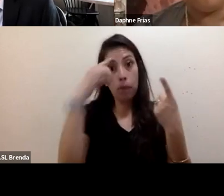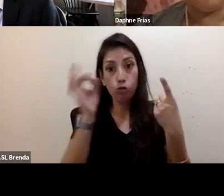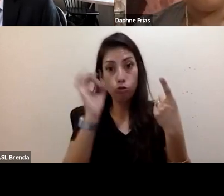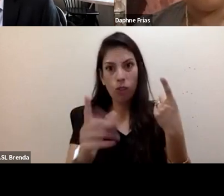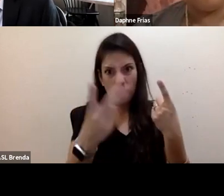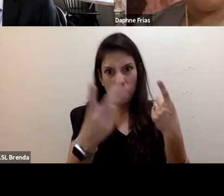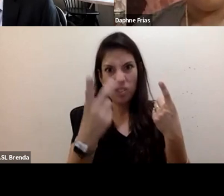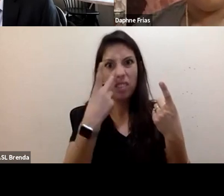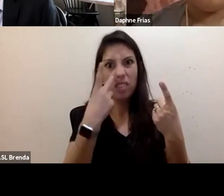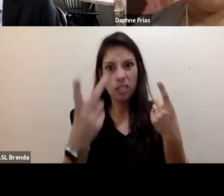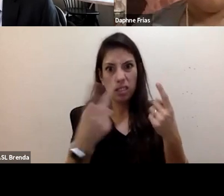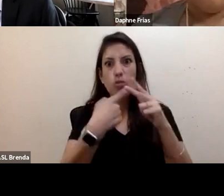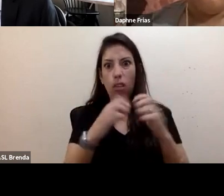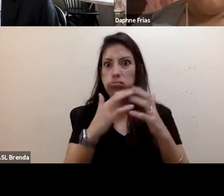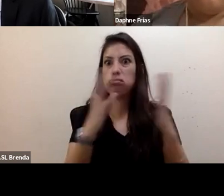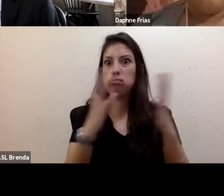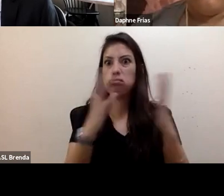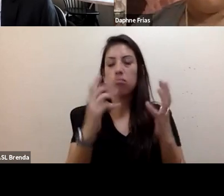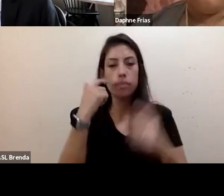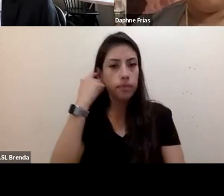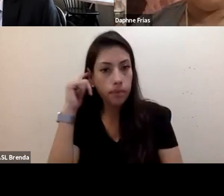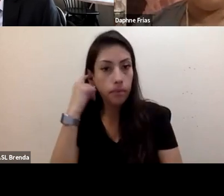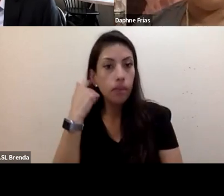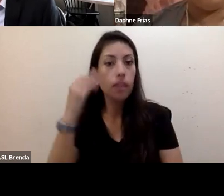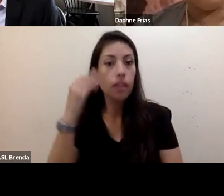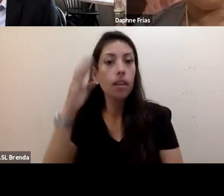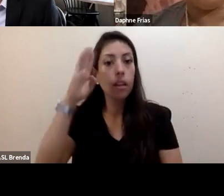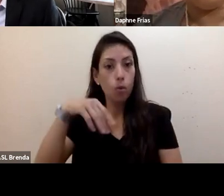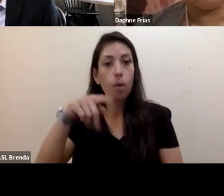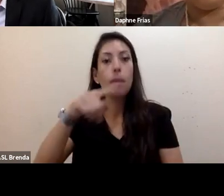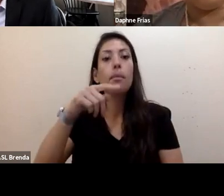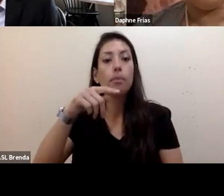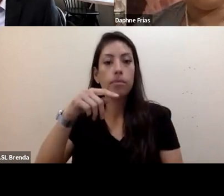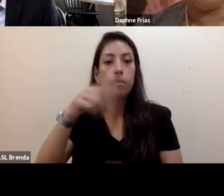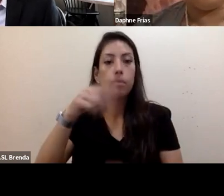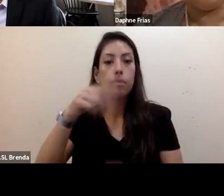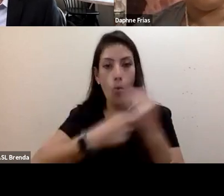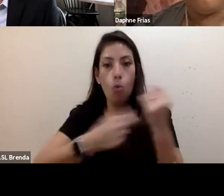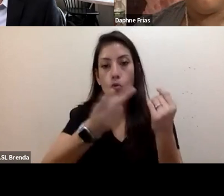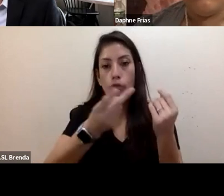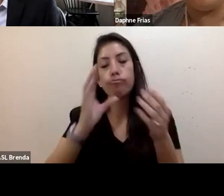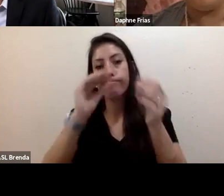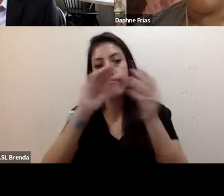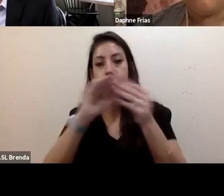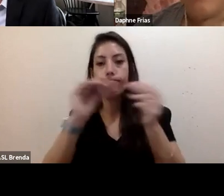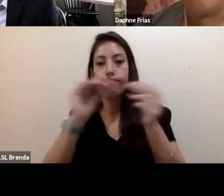and I know each of you has as views on it. And then, I do want to pivot, at some point, to philanthropy, to around the climate funding,